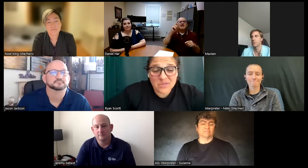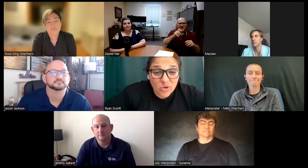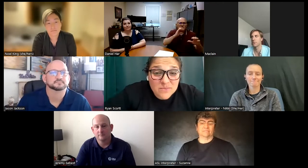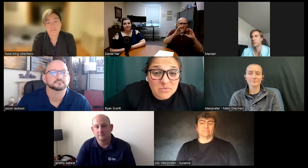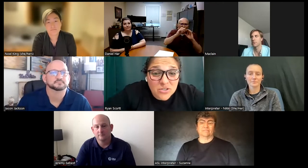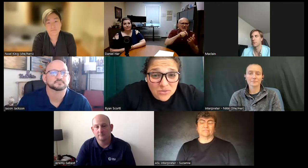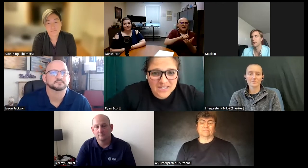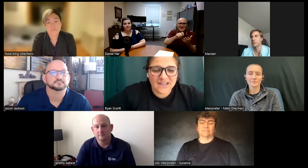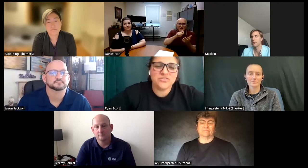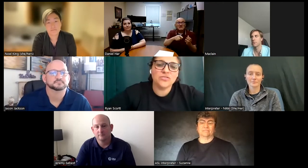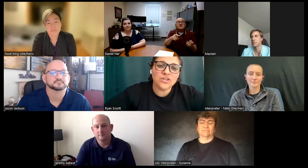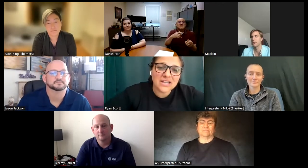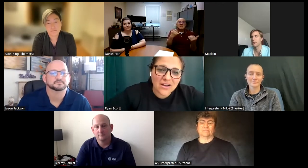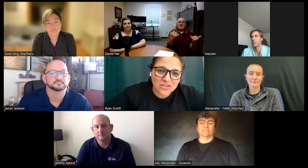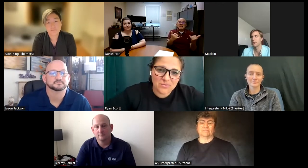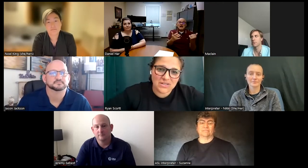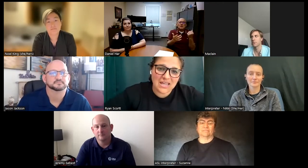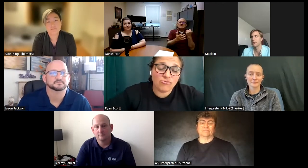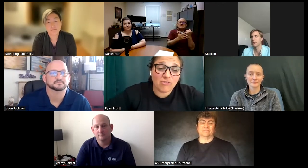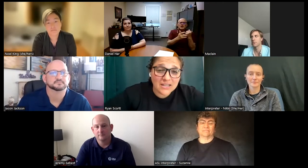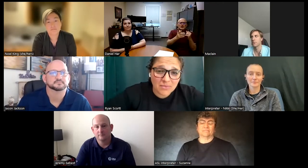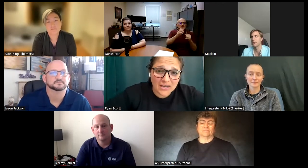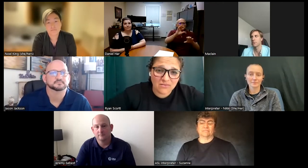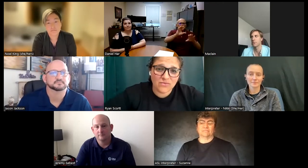mean most people don't sign so learning how to communicate writing back and